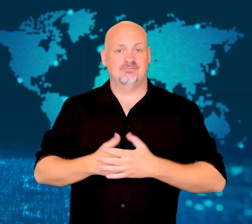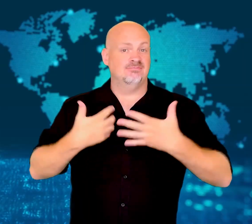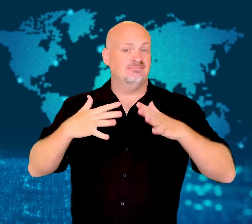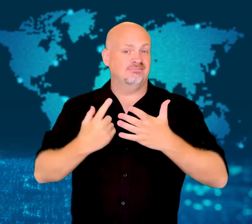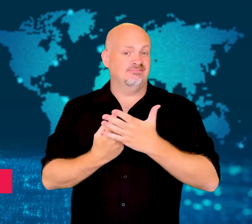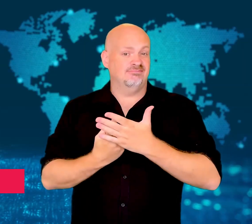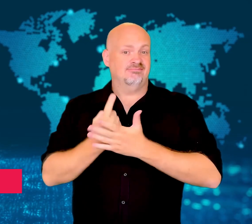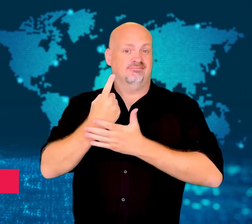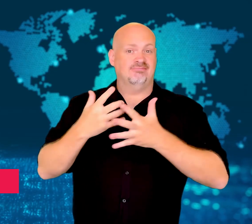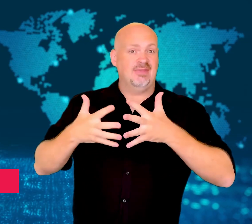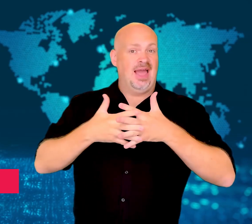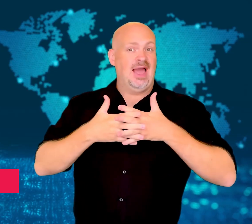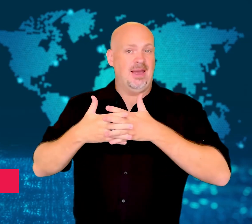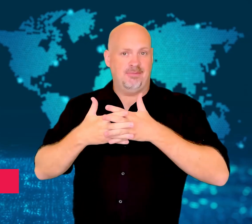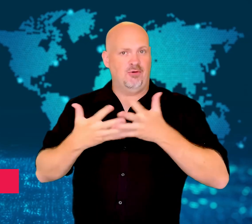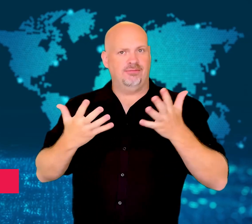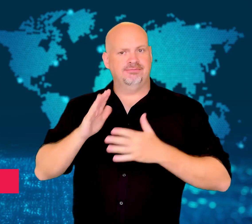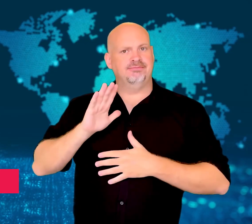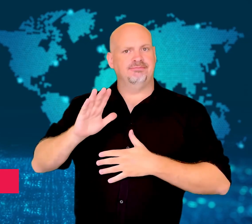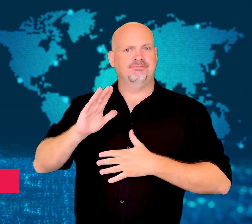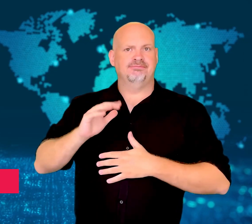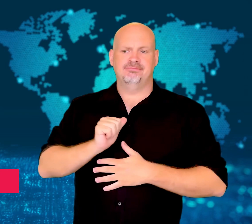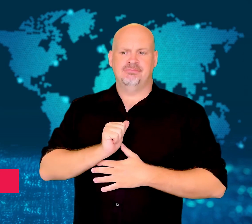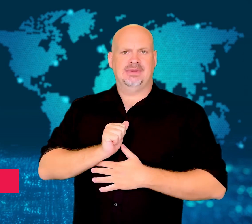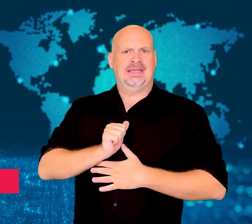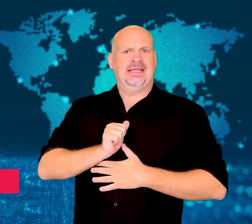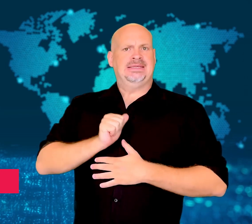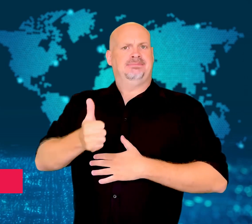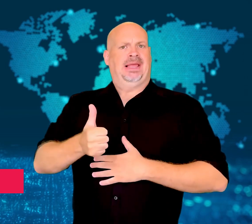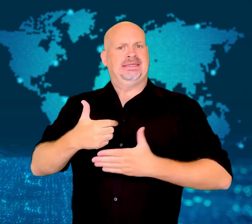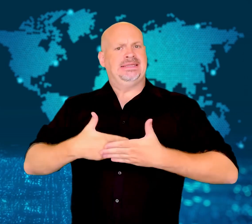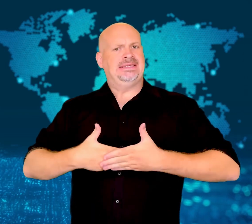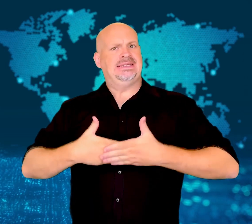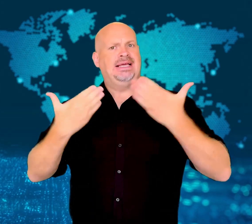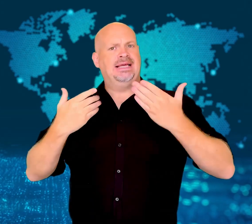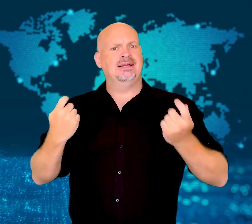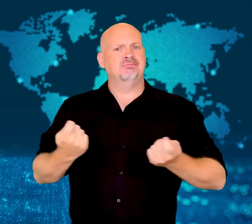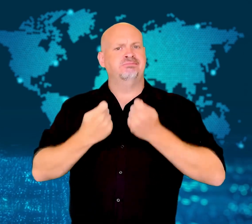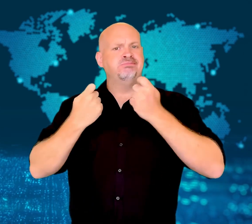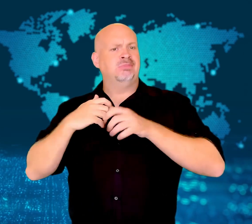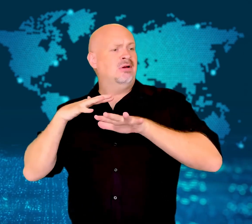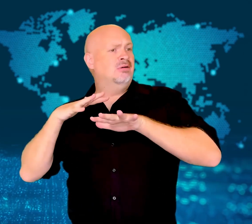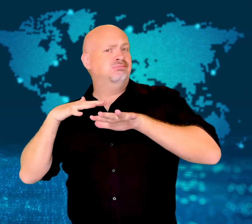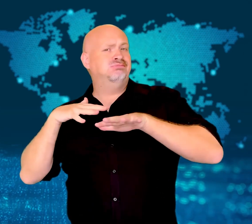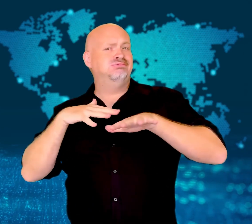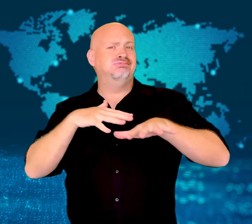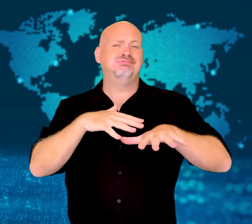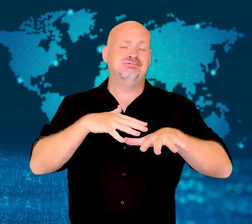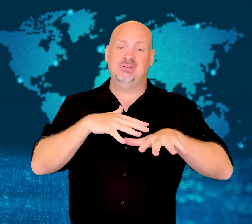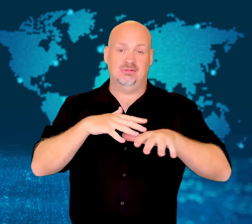[GAVIN]: A mass shooting at an Independence Day Parade turned a